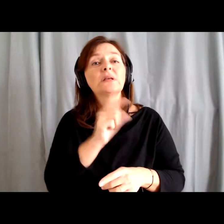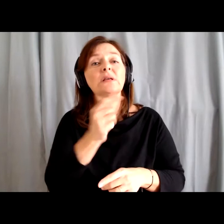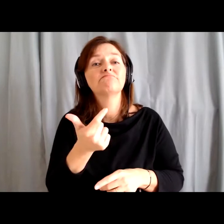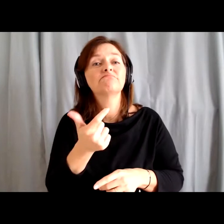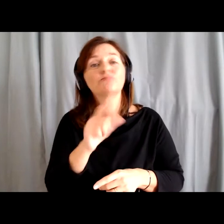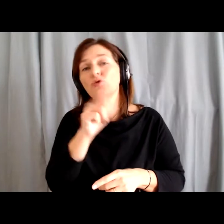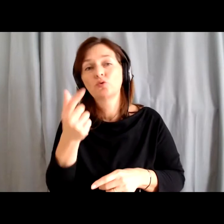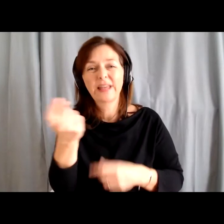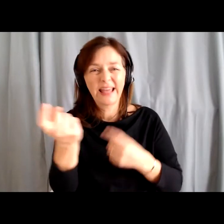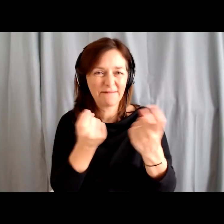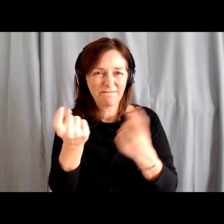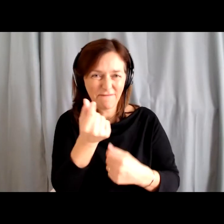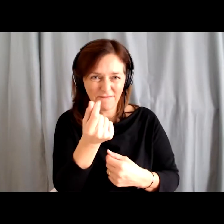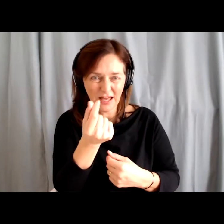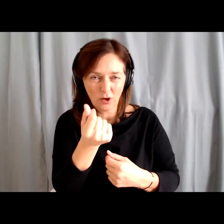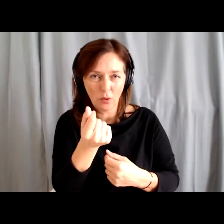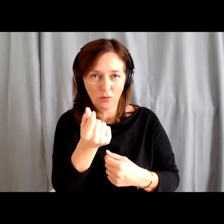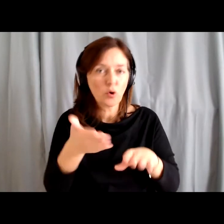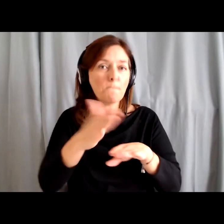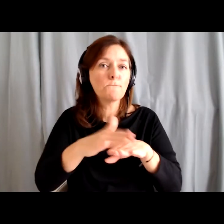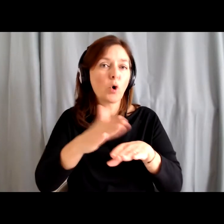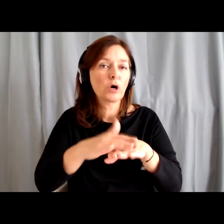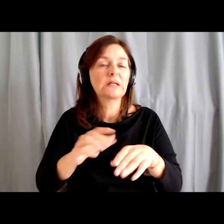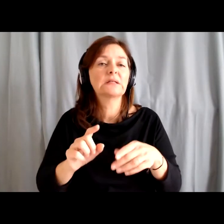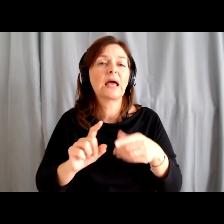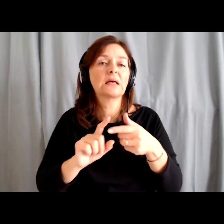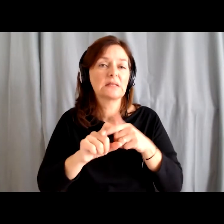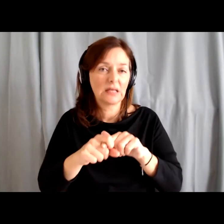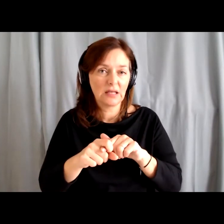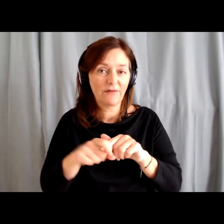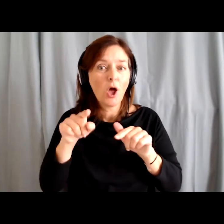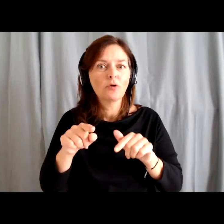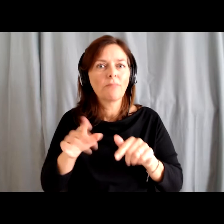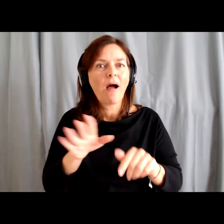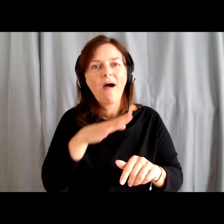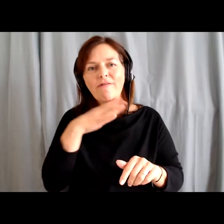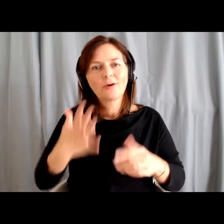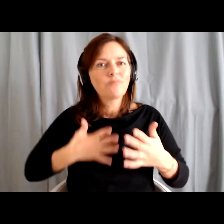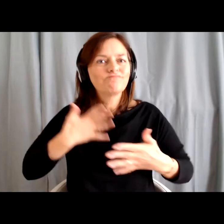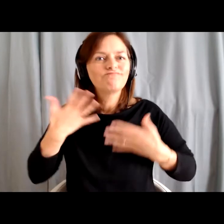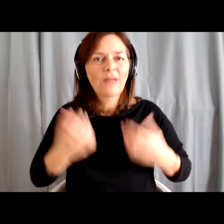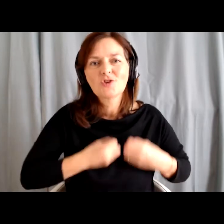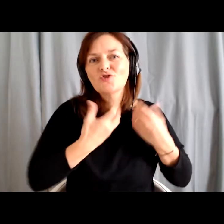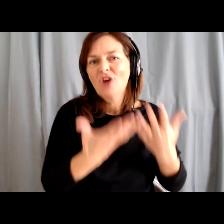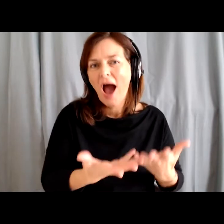Above all, the emphasis is on enthusiasm and efforts to make generations connected